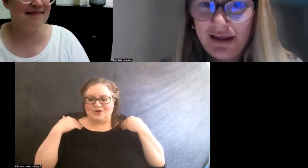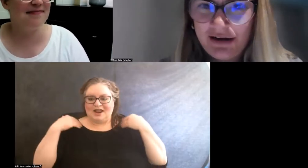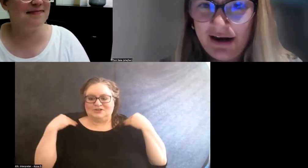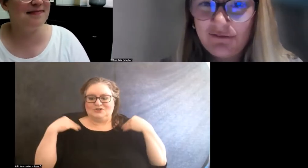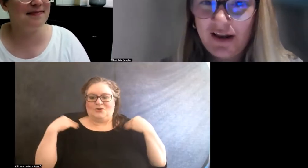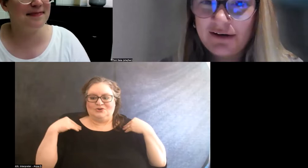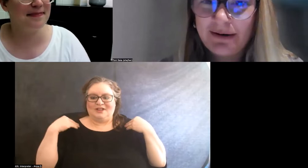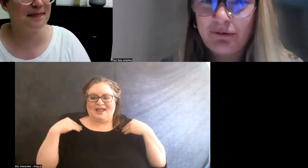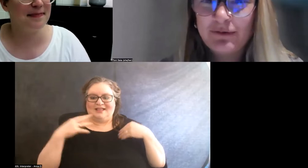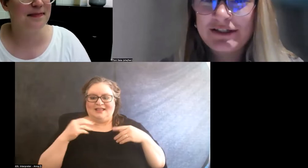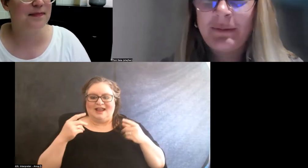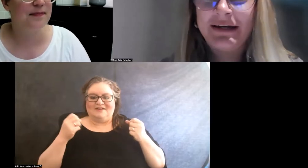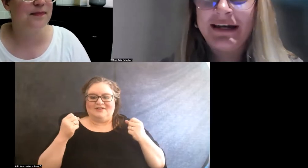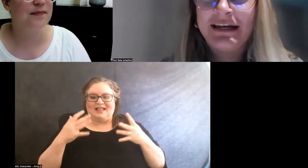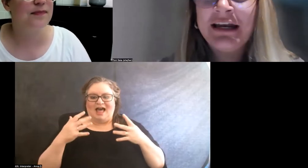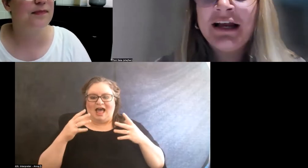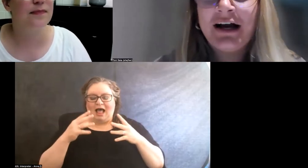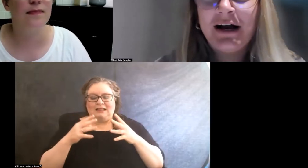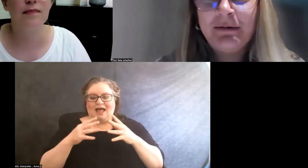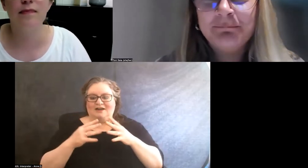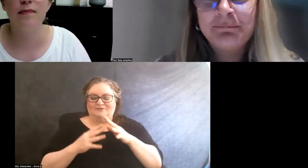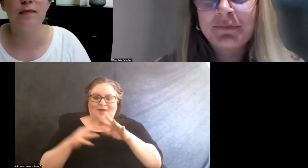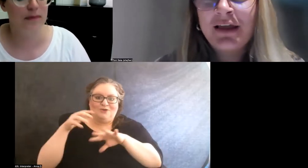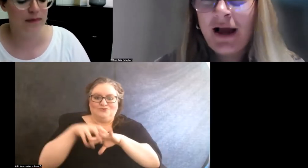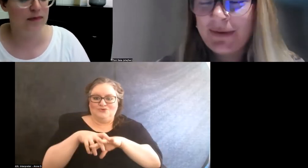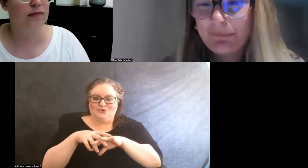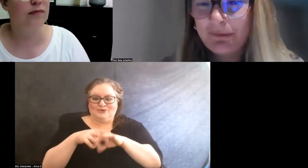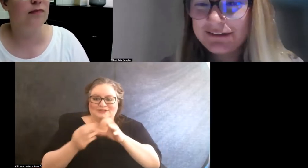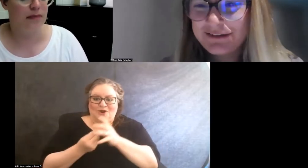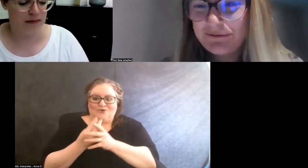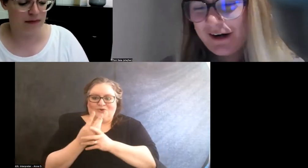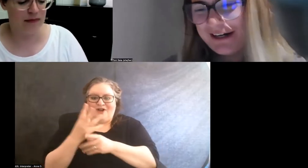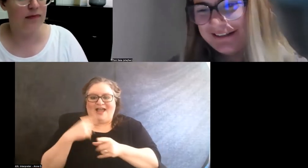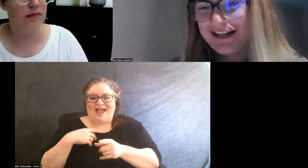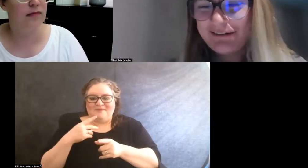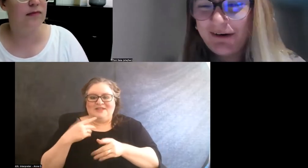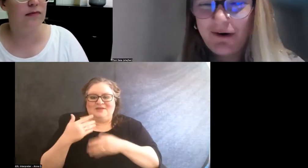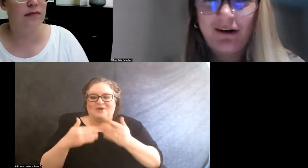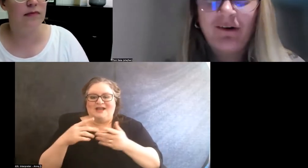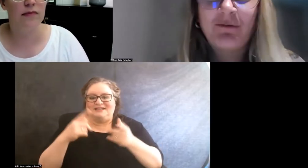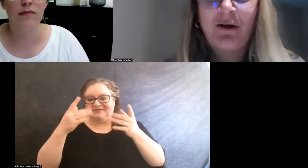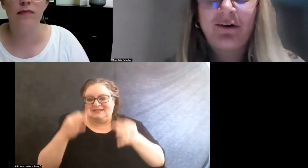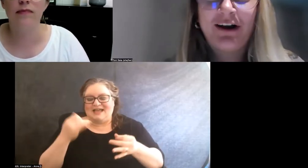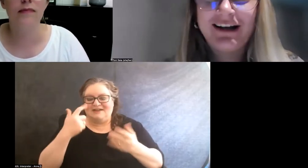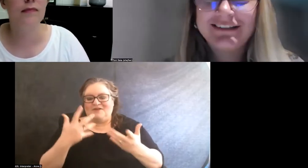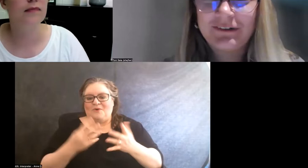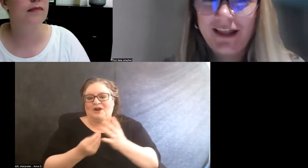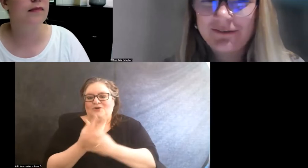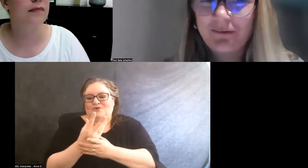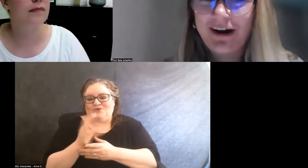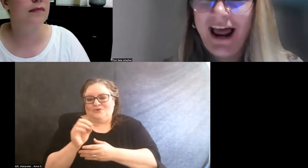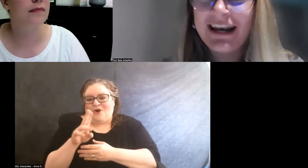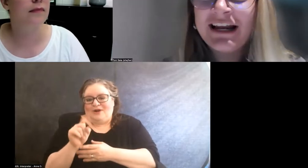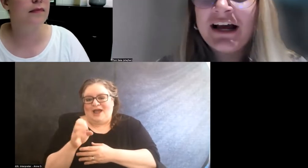and I have a lot of my roots coming in. I'm in the process of trying to decide if I wanna grow 'em out or not. So that's where we're at.